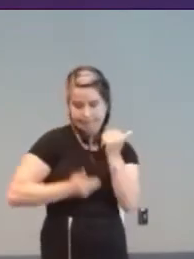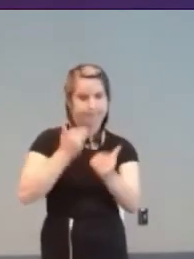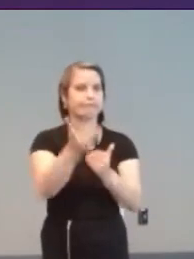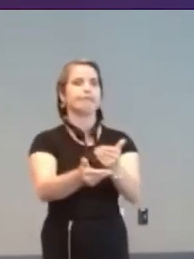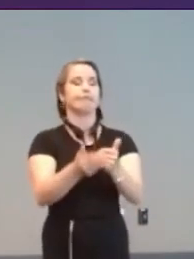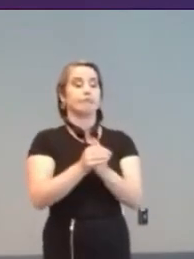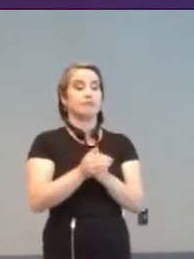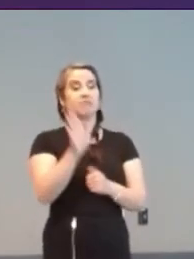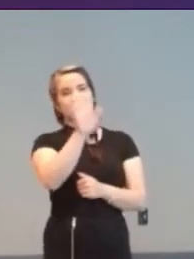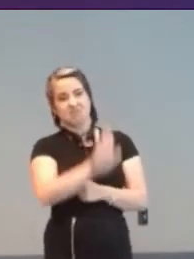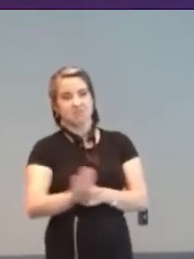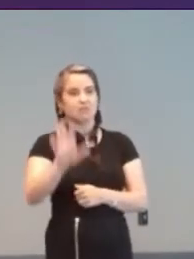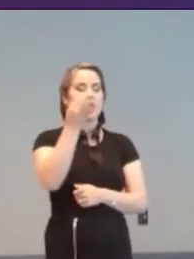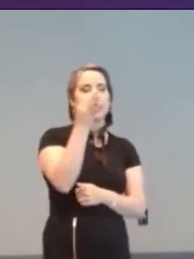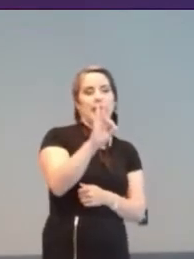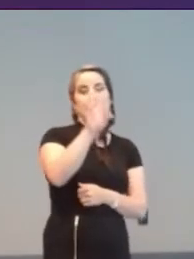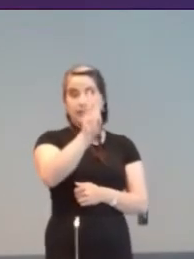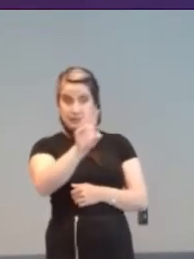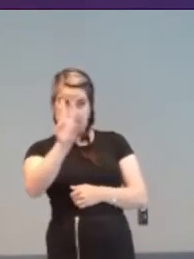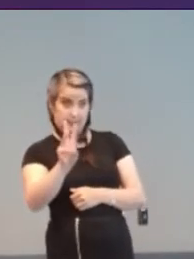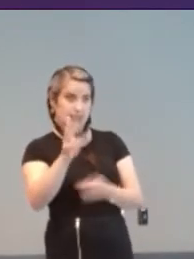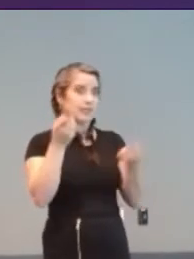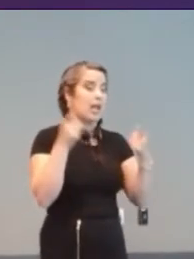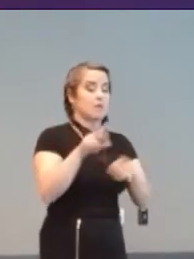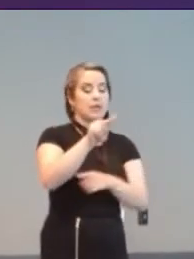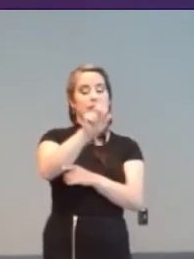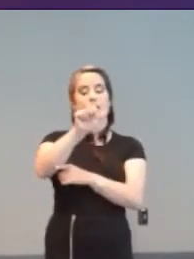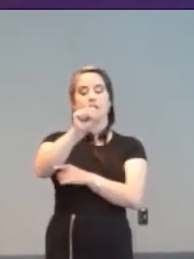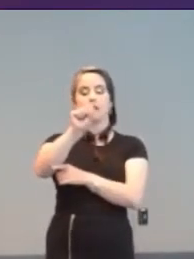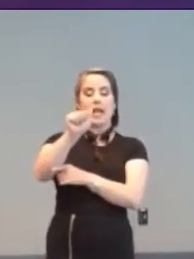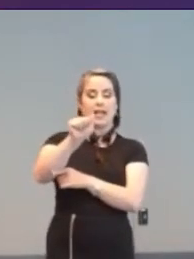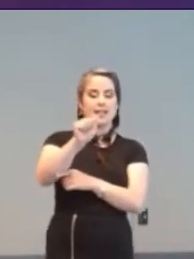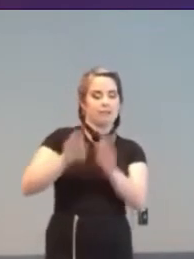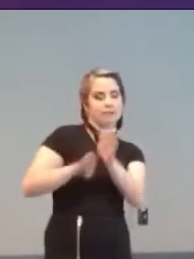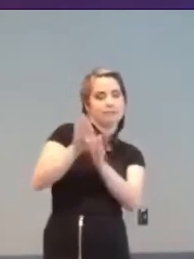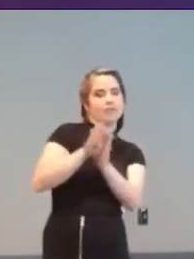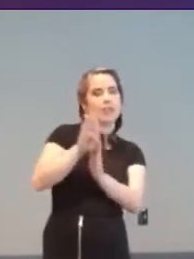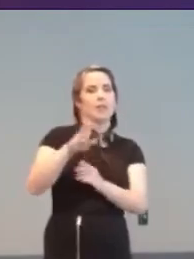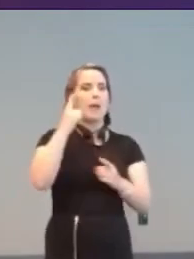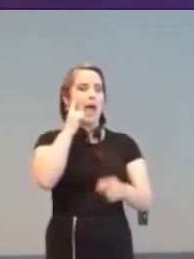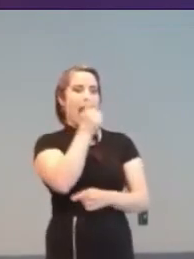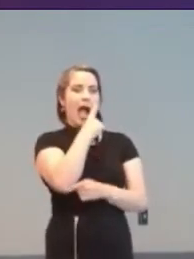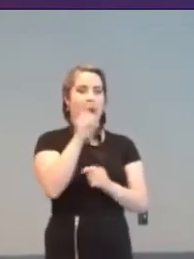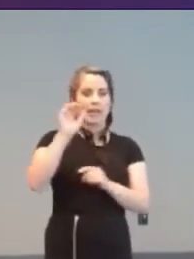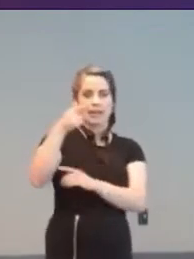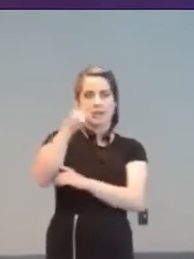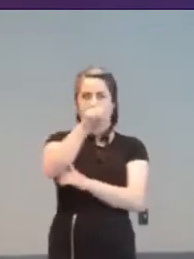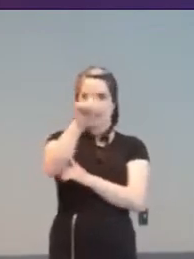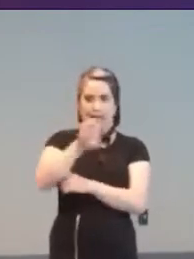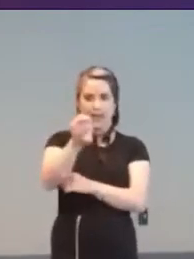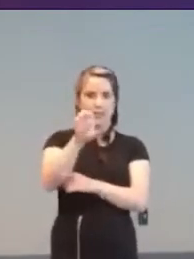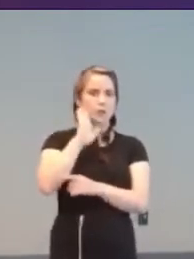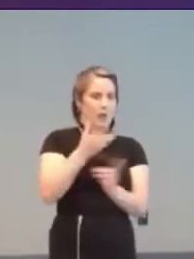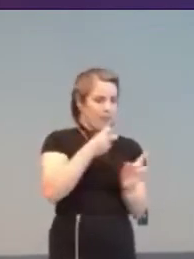Around 1966 NASA developed eye-gaze, with a Possum inspired grid scan and select method.